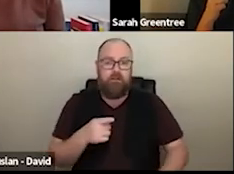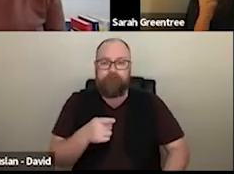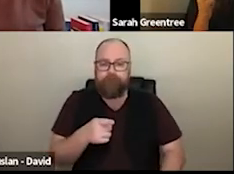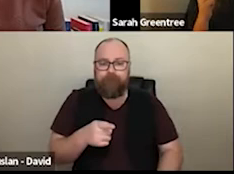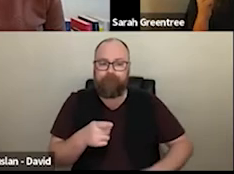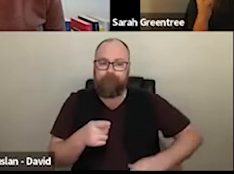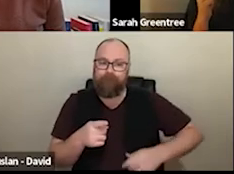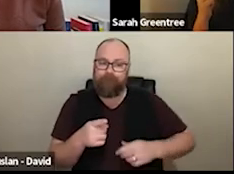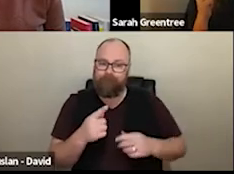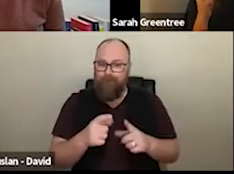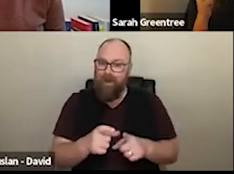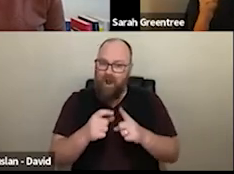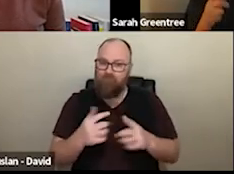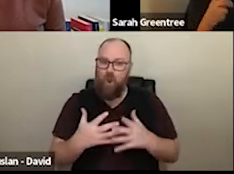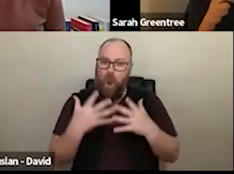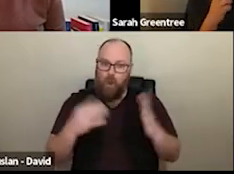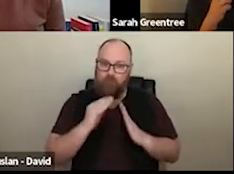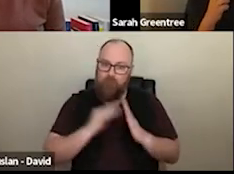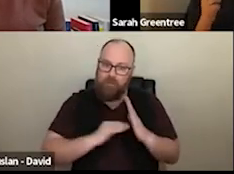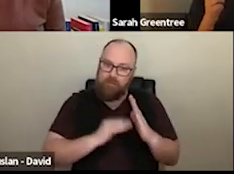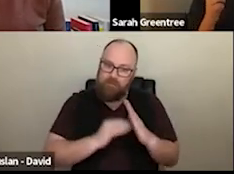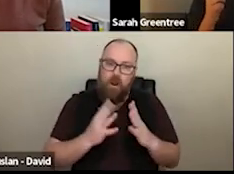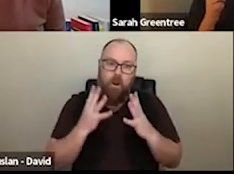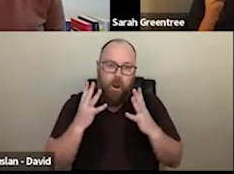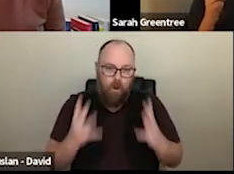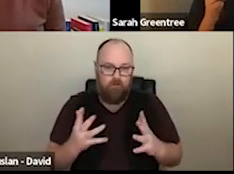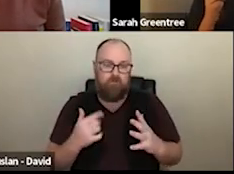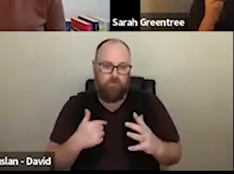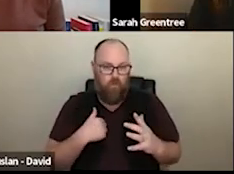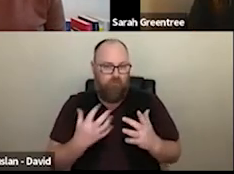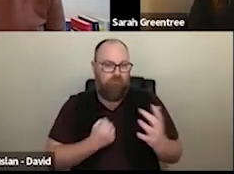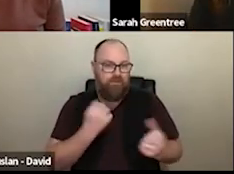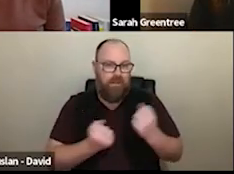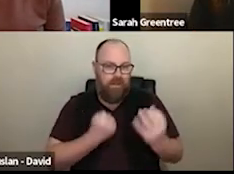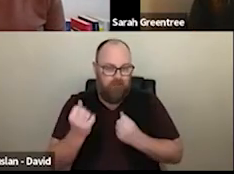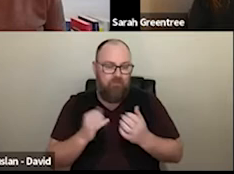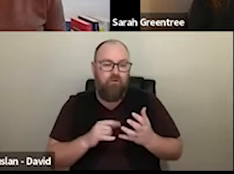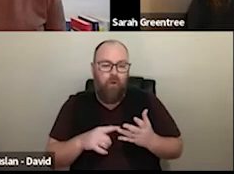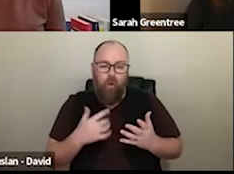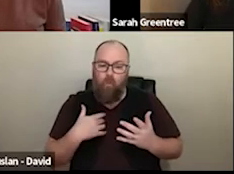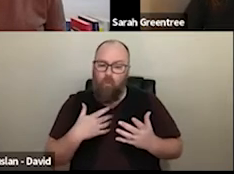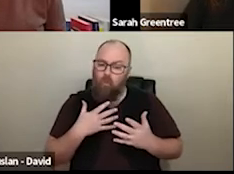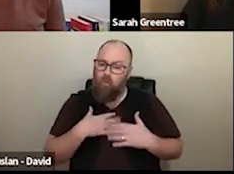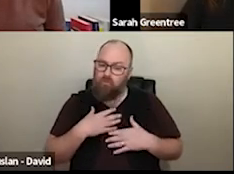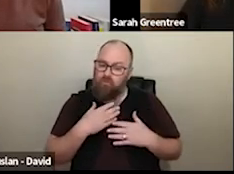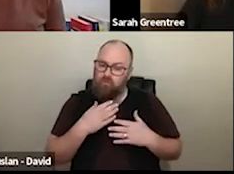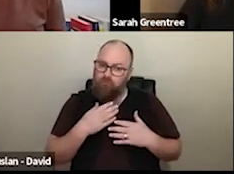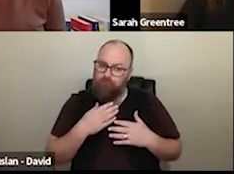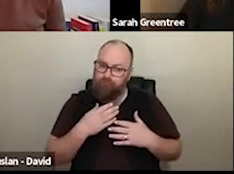There's lots of applications and expressions of interest that we'll receive, and so we also want to acknowledge that some. You know it's it's it's quite an effort.